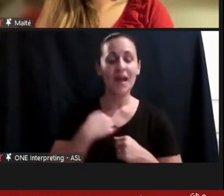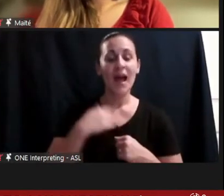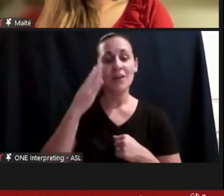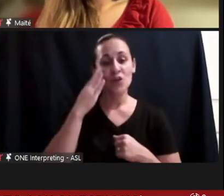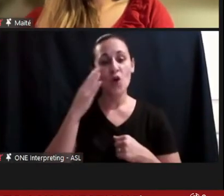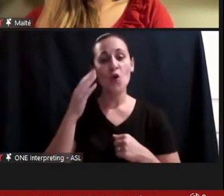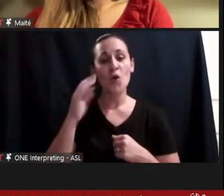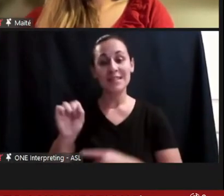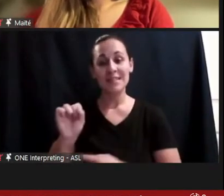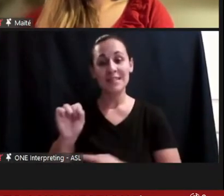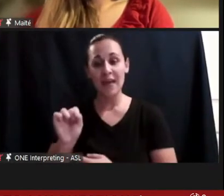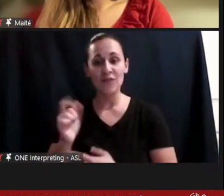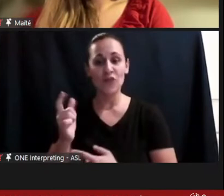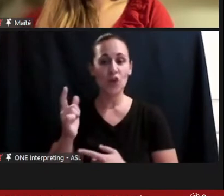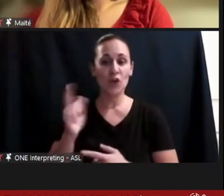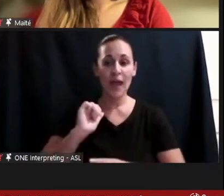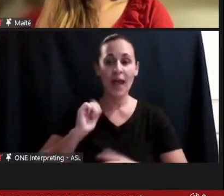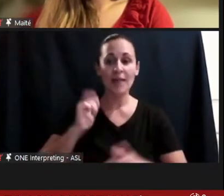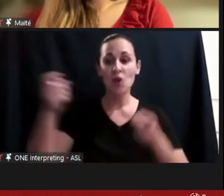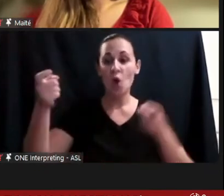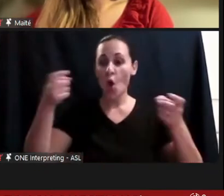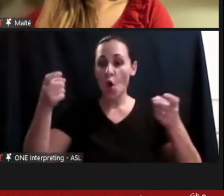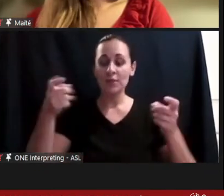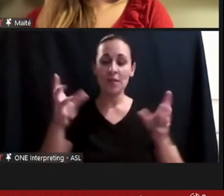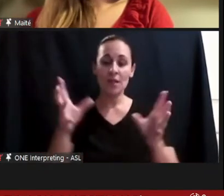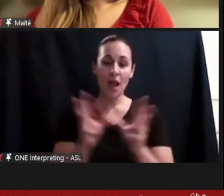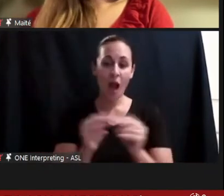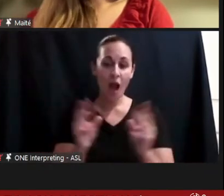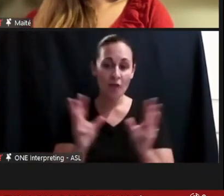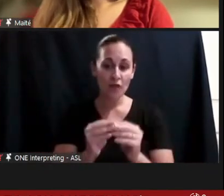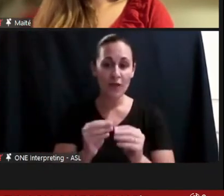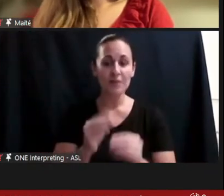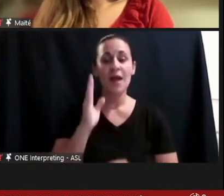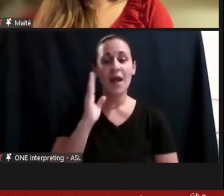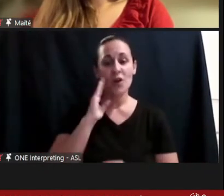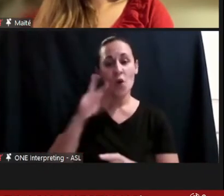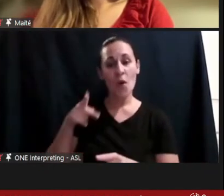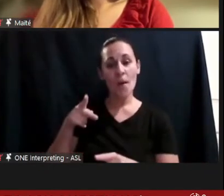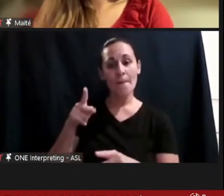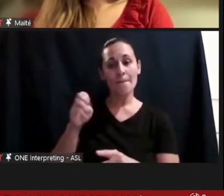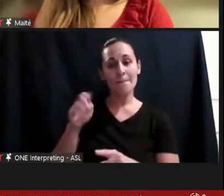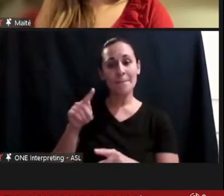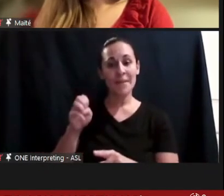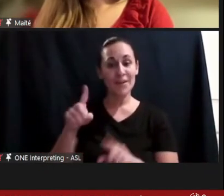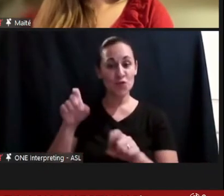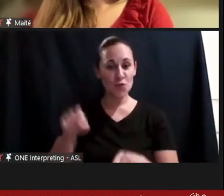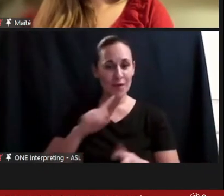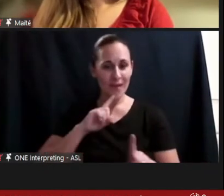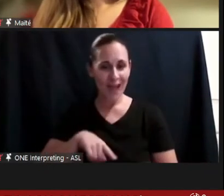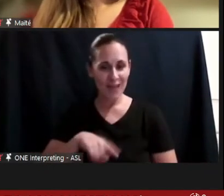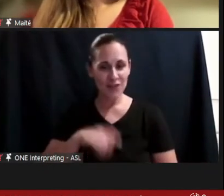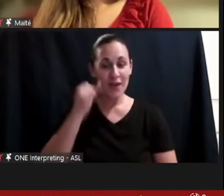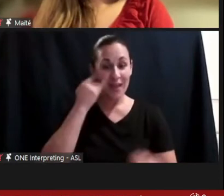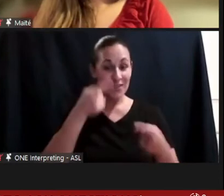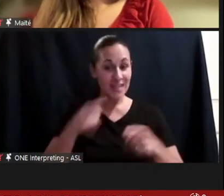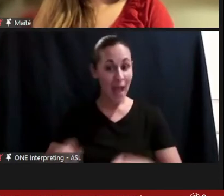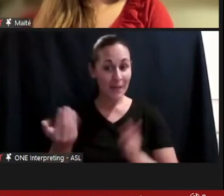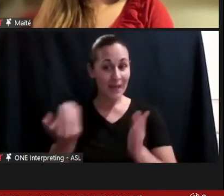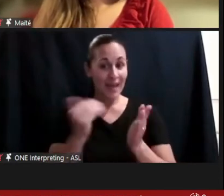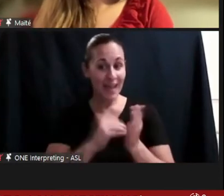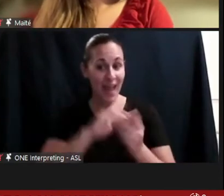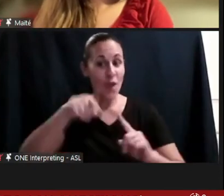another conference that I assume, Pete, you can answer about, and if not that's okay, no pressure.